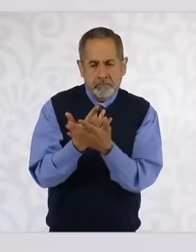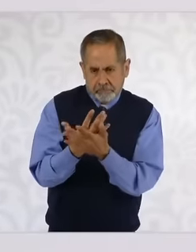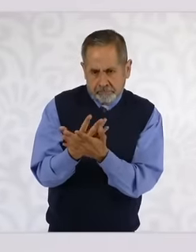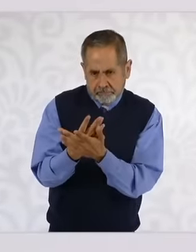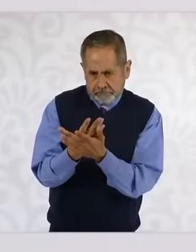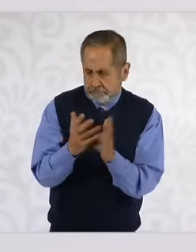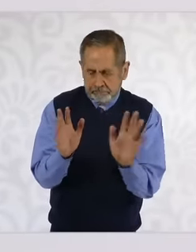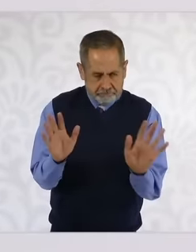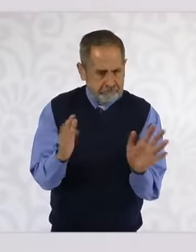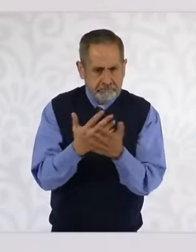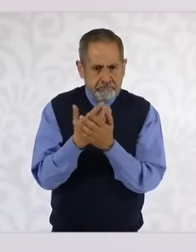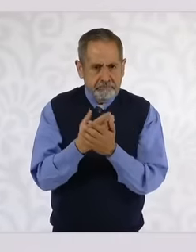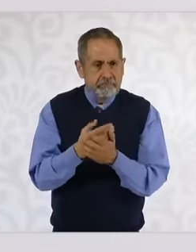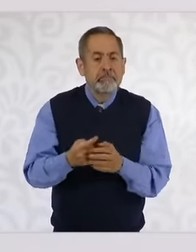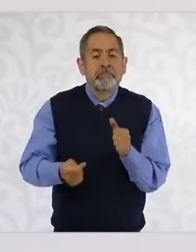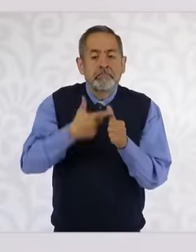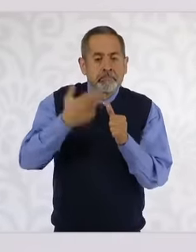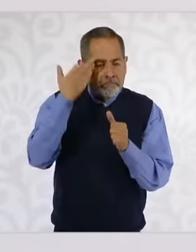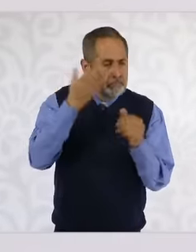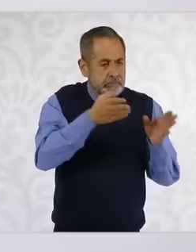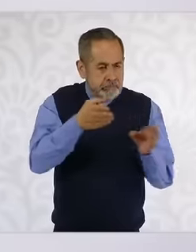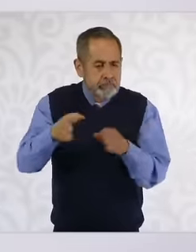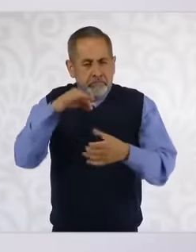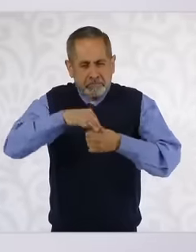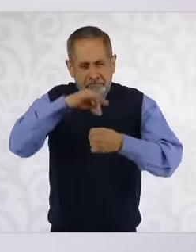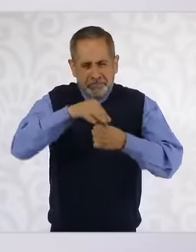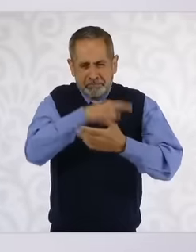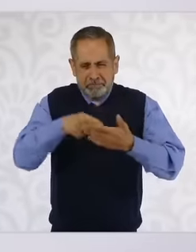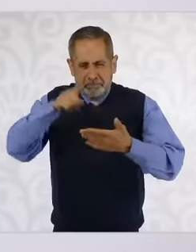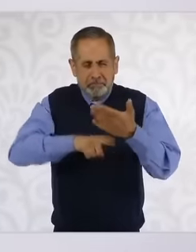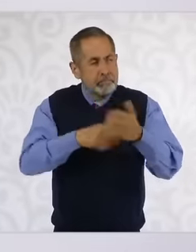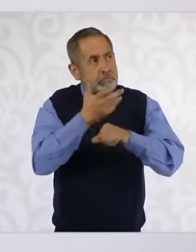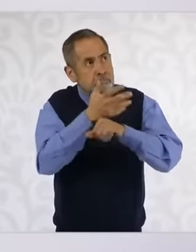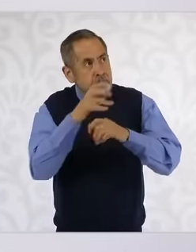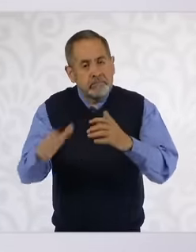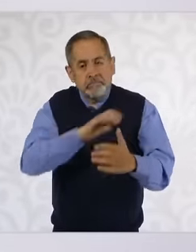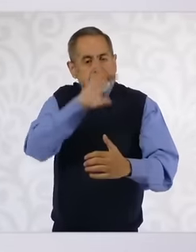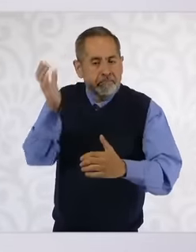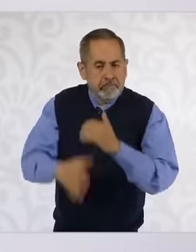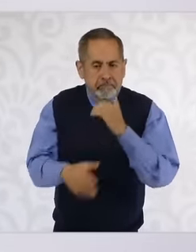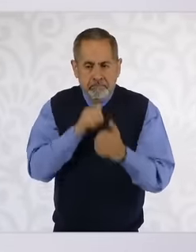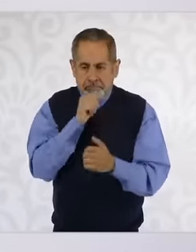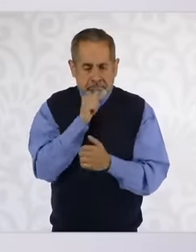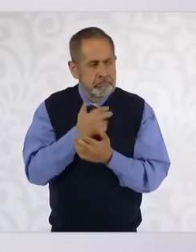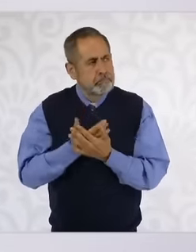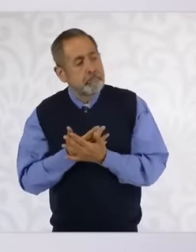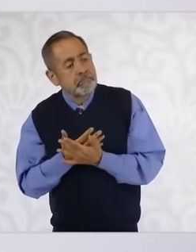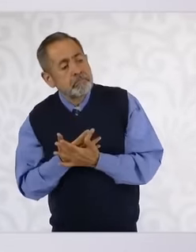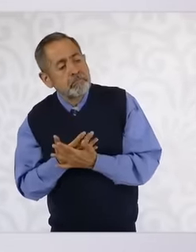part of the process is not over and we are going to be very responsible to be able to make the official statement now.